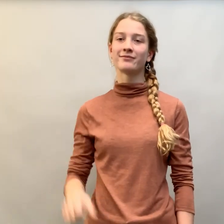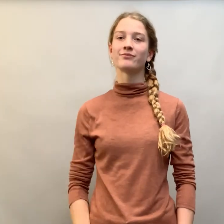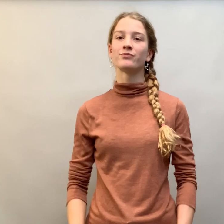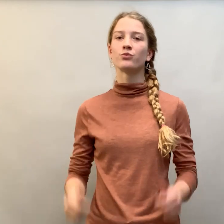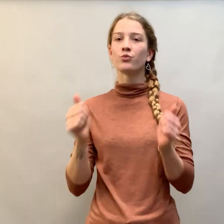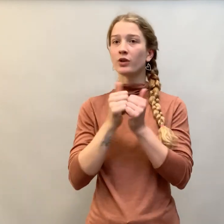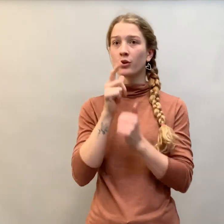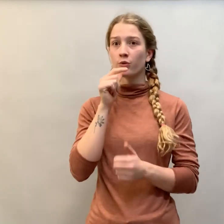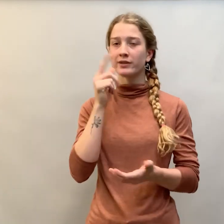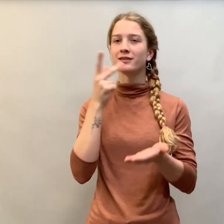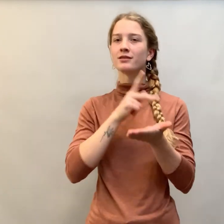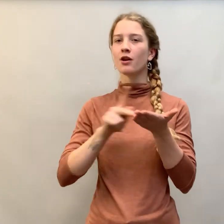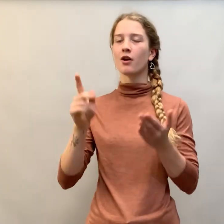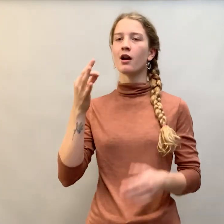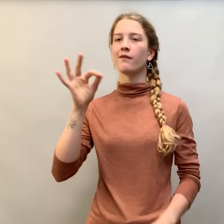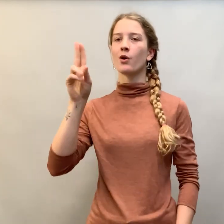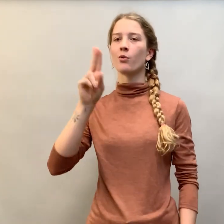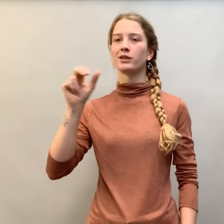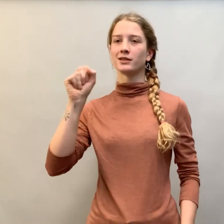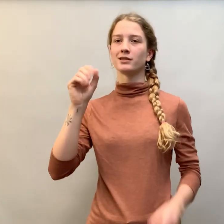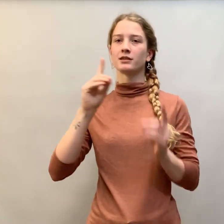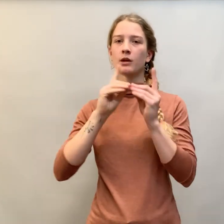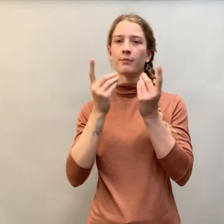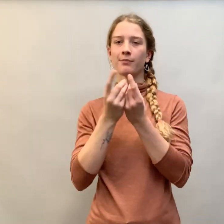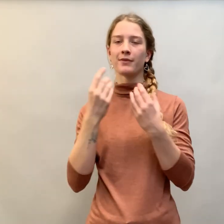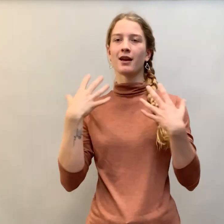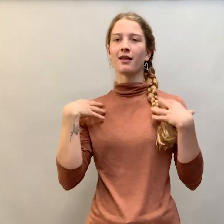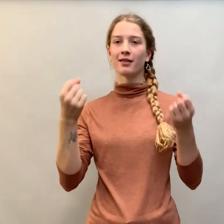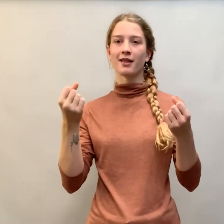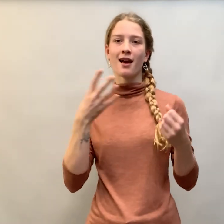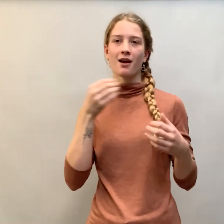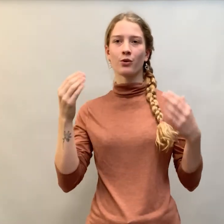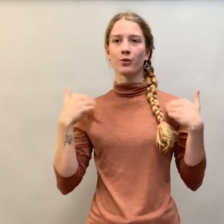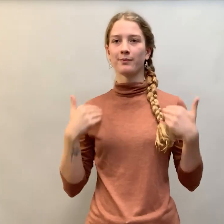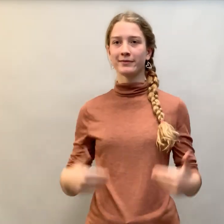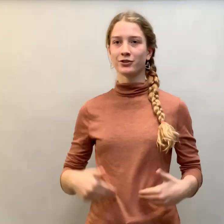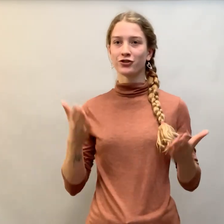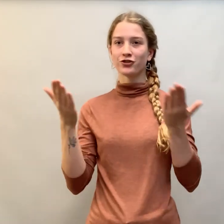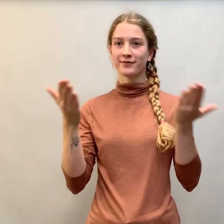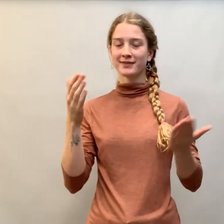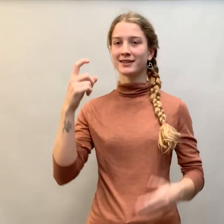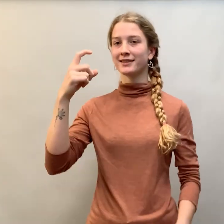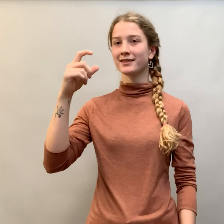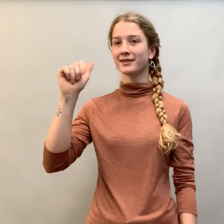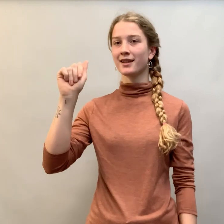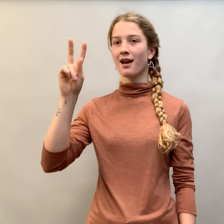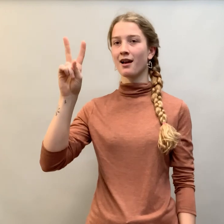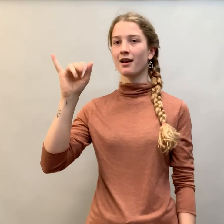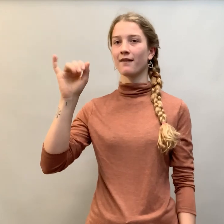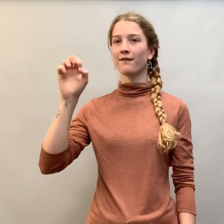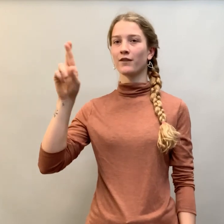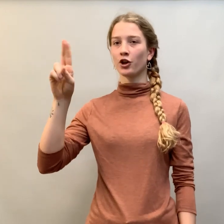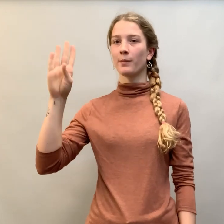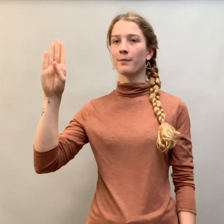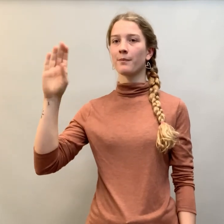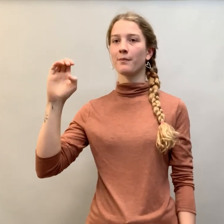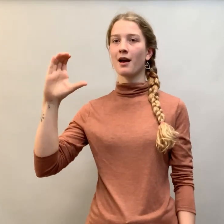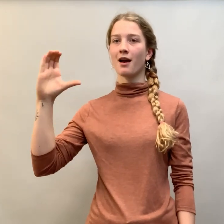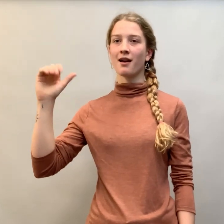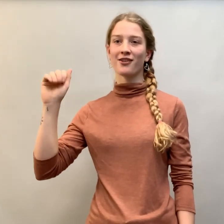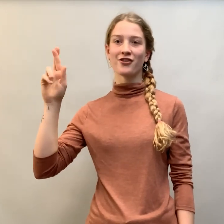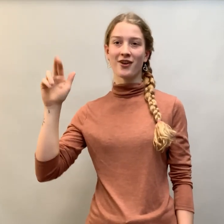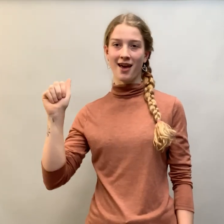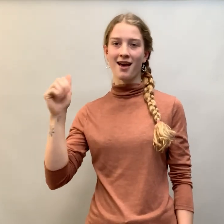with Xavier Beccara, Secretary of the U.S. Department of Health and Human Services,